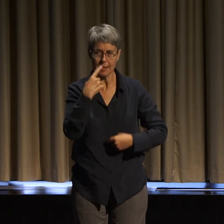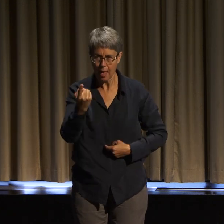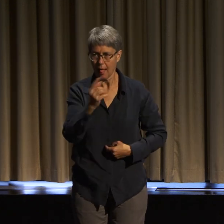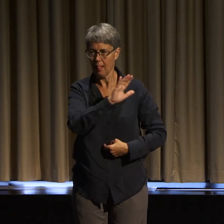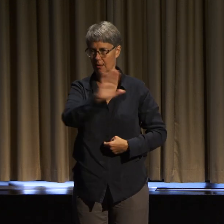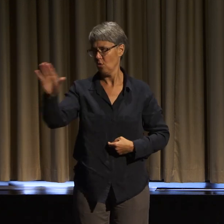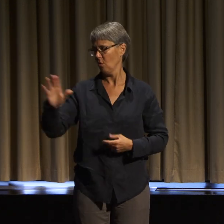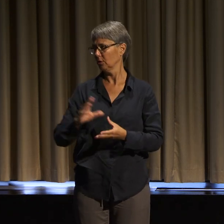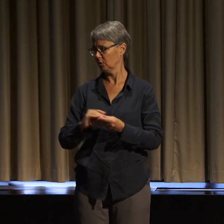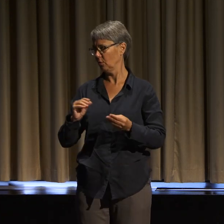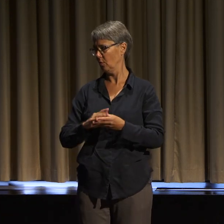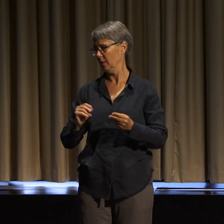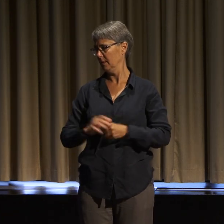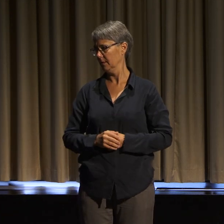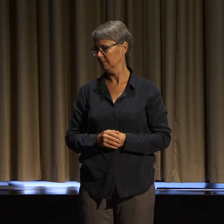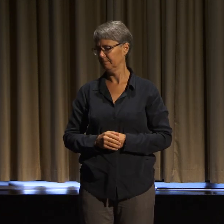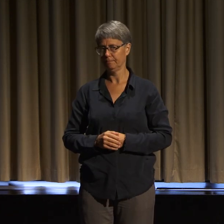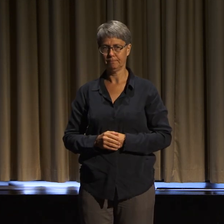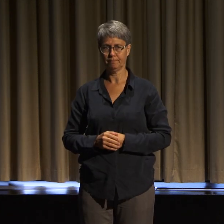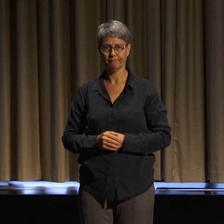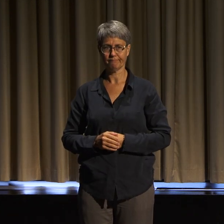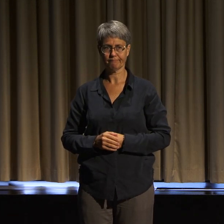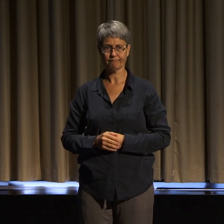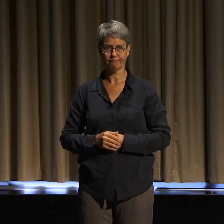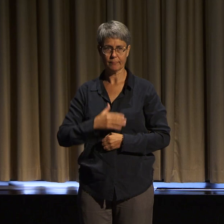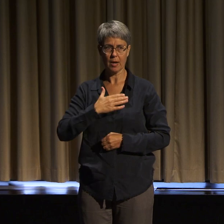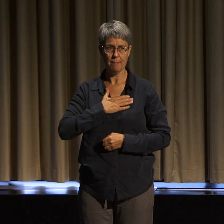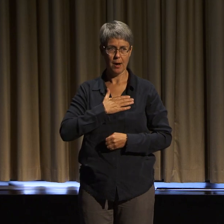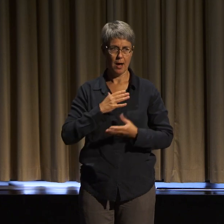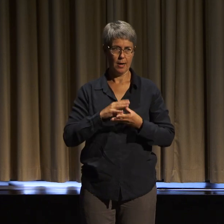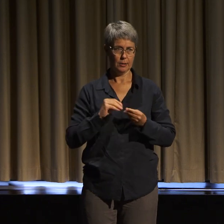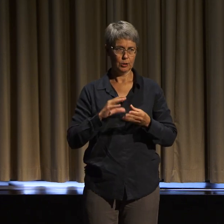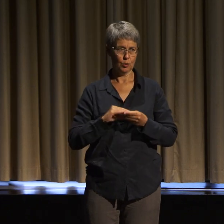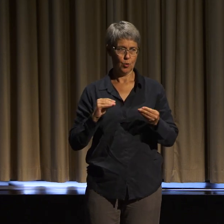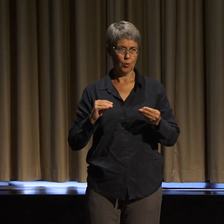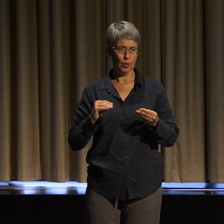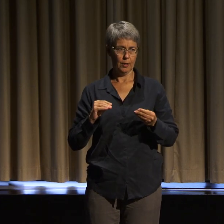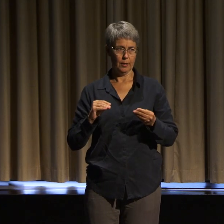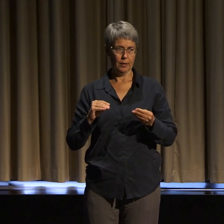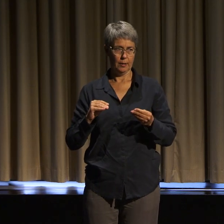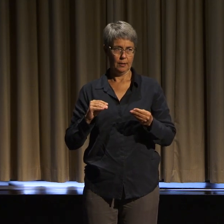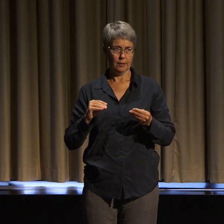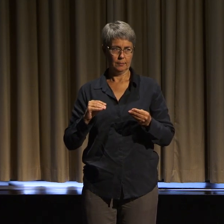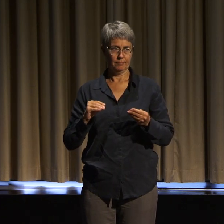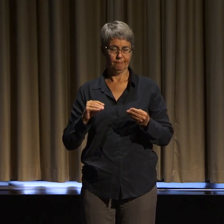And my story is just as much a story about Korean adoptees and Korea as it